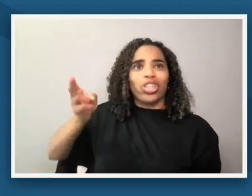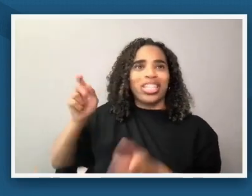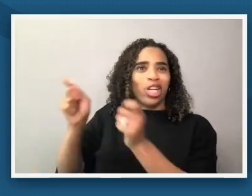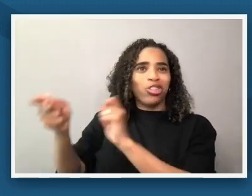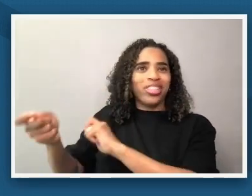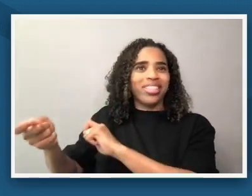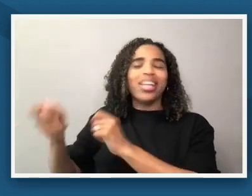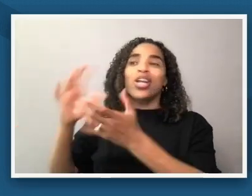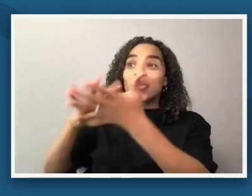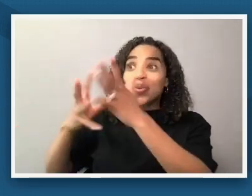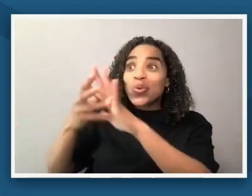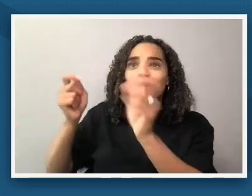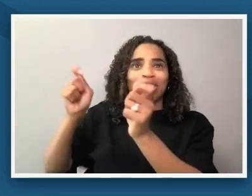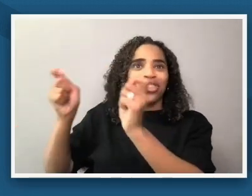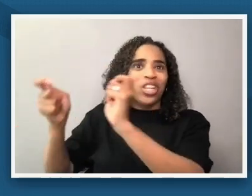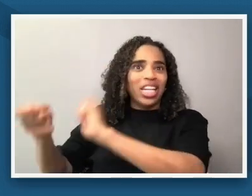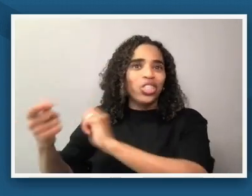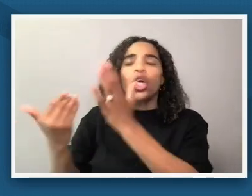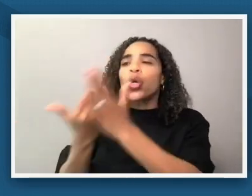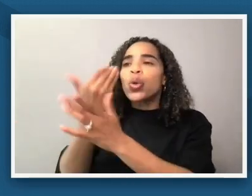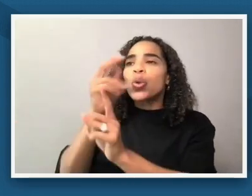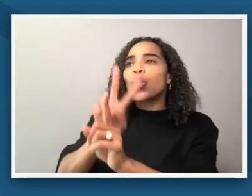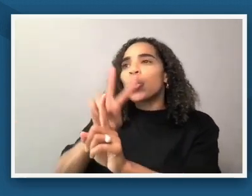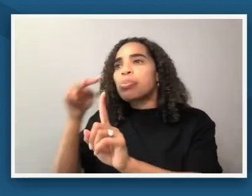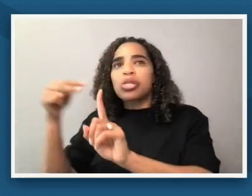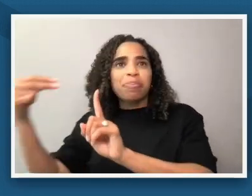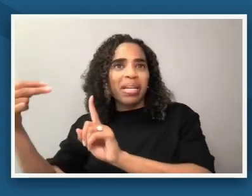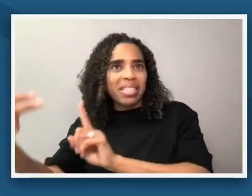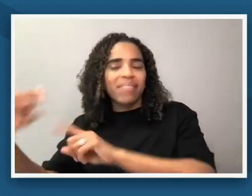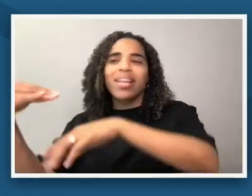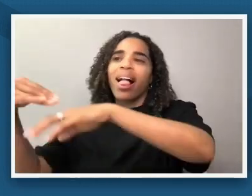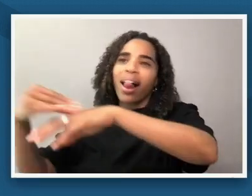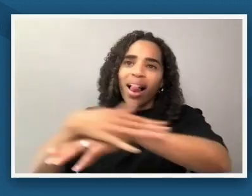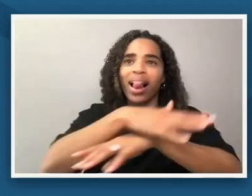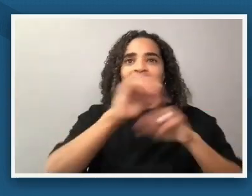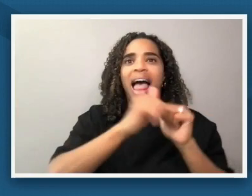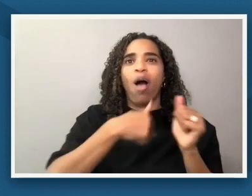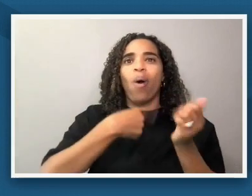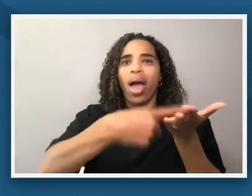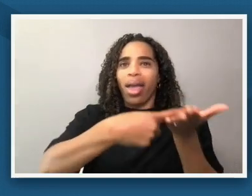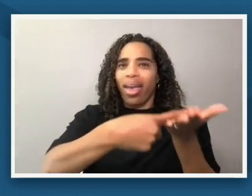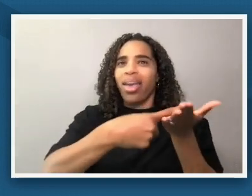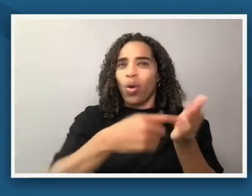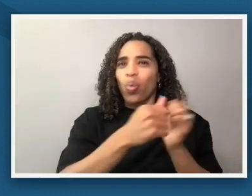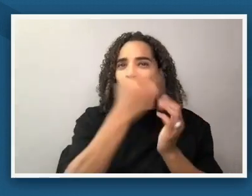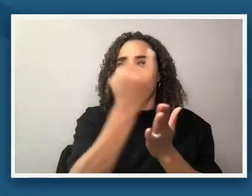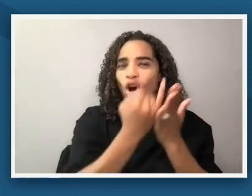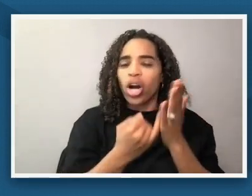change new perspectives come in